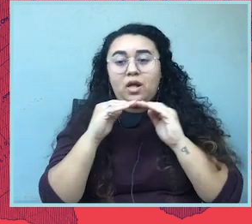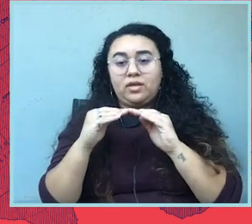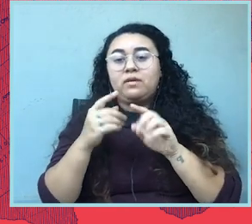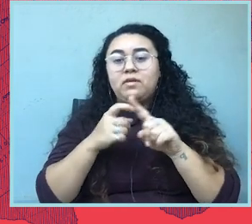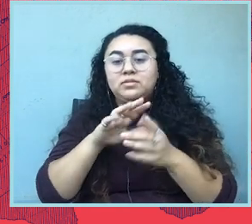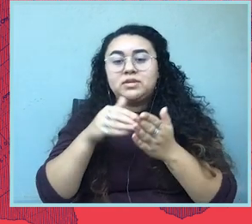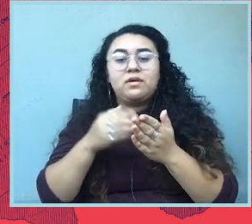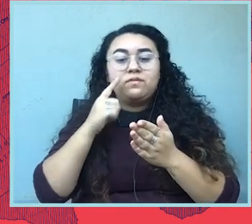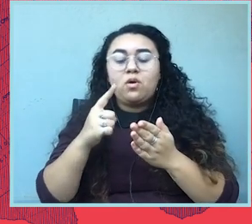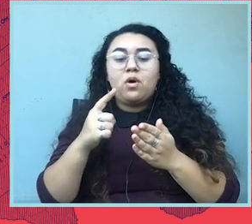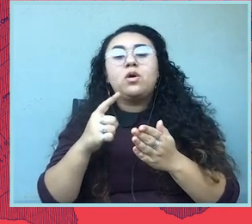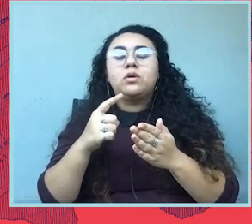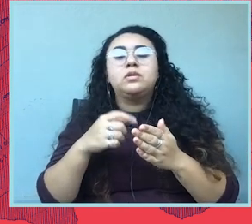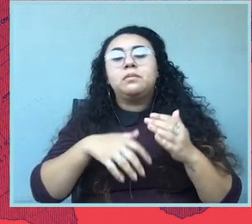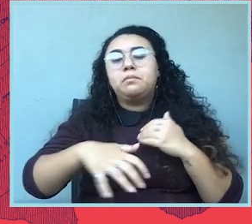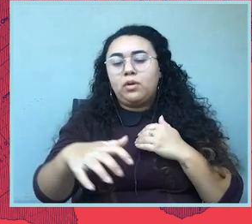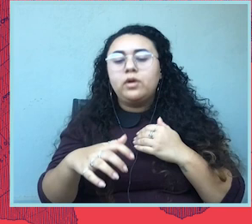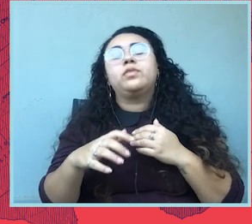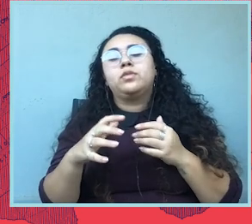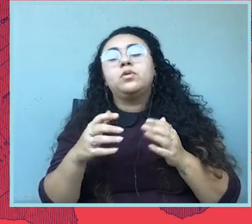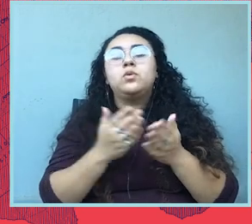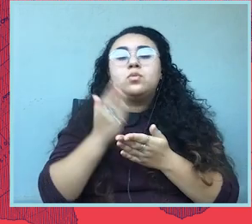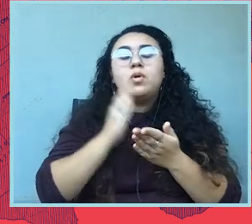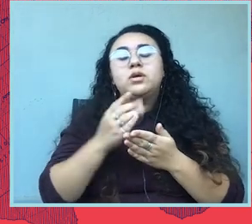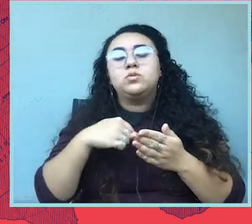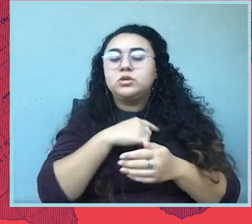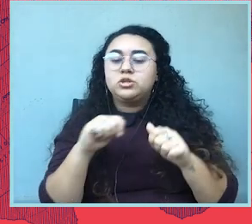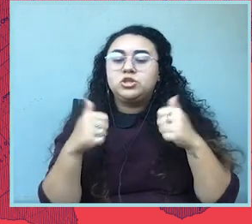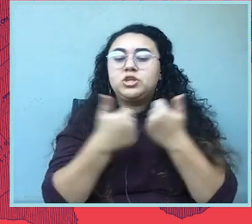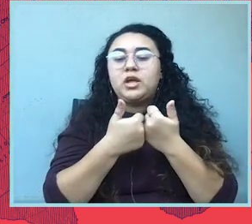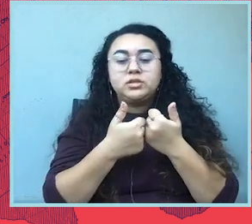are challenging this horrible law in Texas with the Center for Reproductive Rights, the